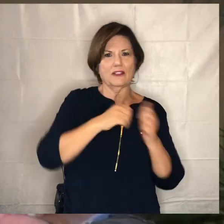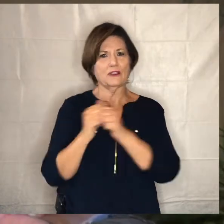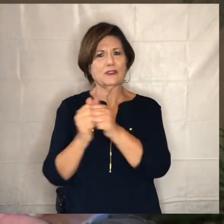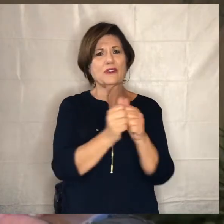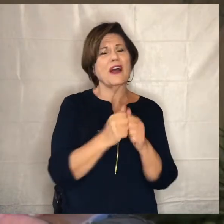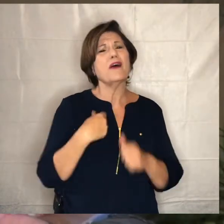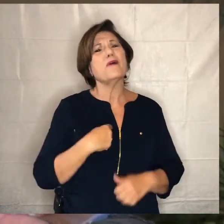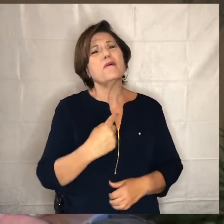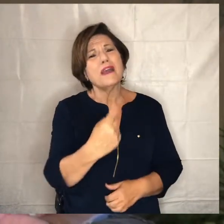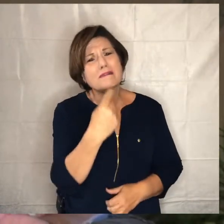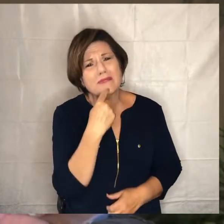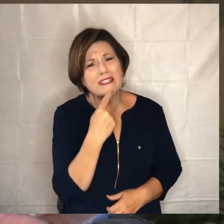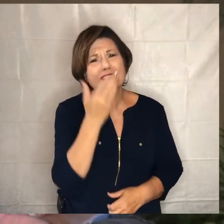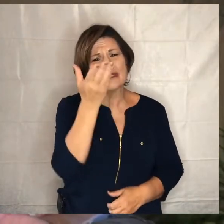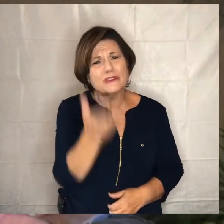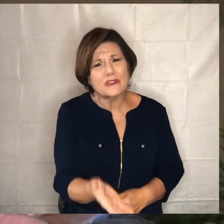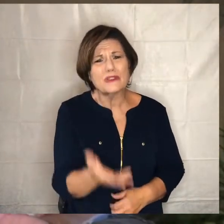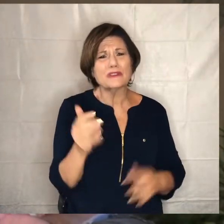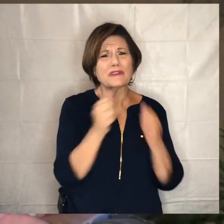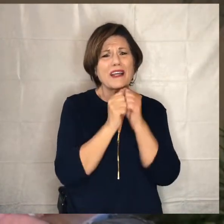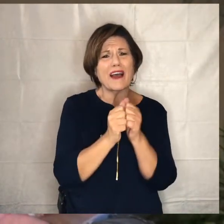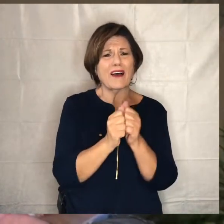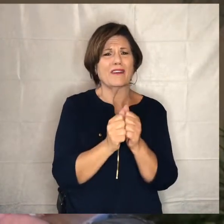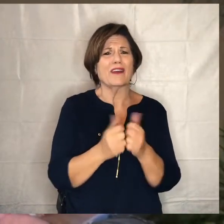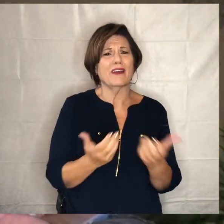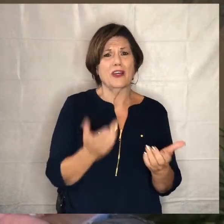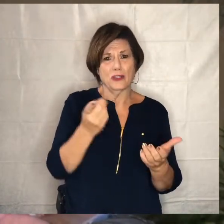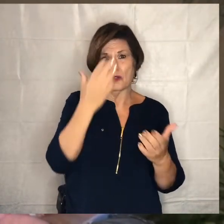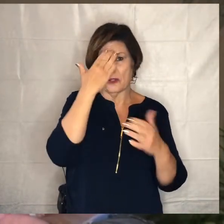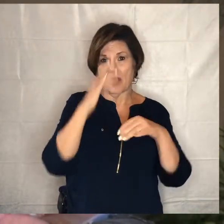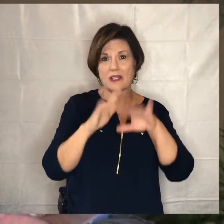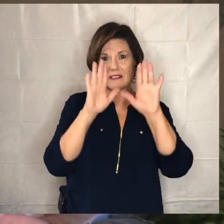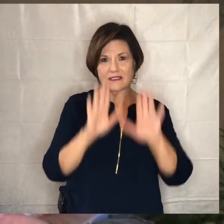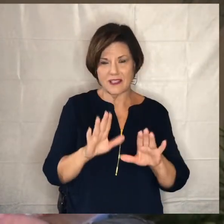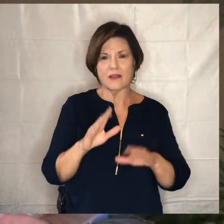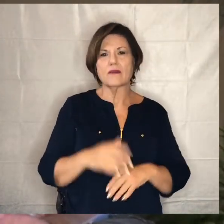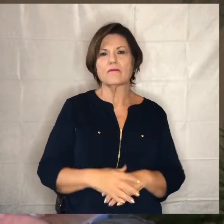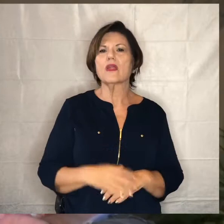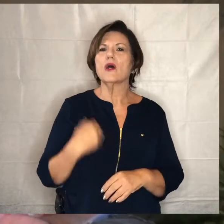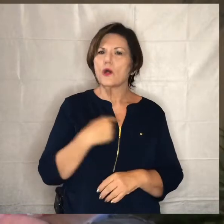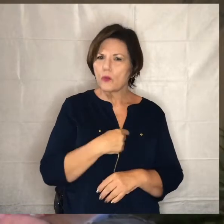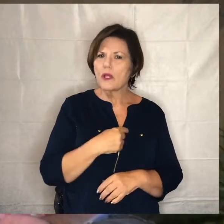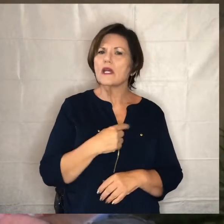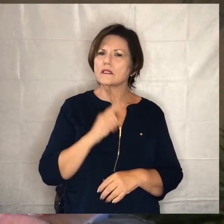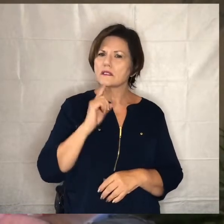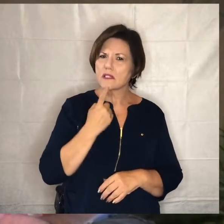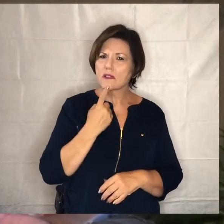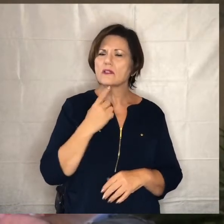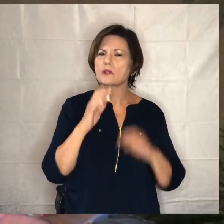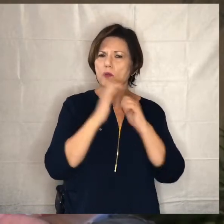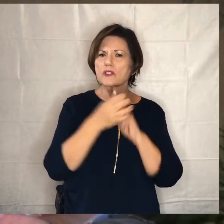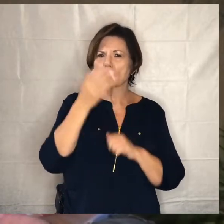together with all of you and if you've been here on a sunday you know that we take very seriously how we worship god and how we pray together and